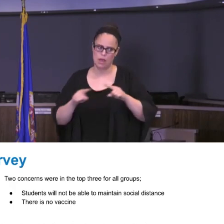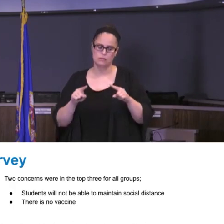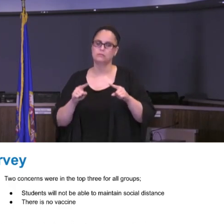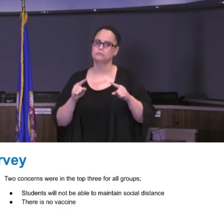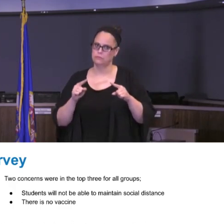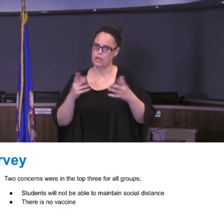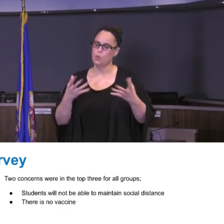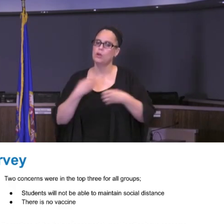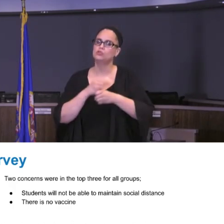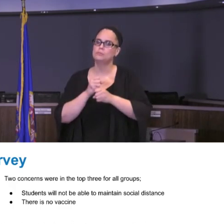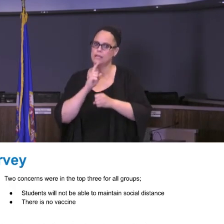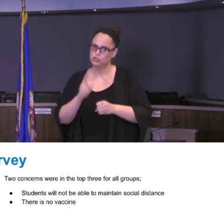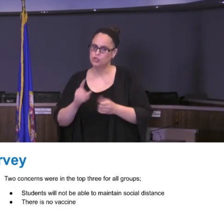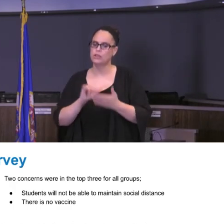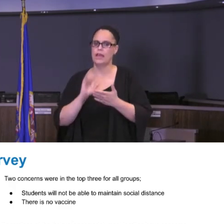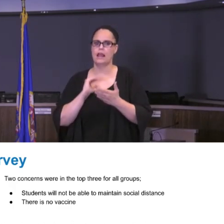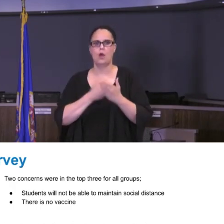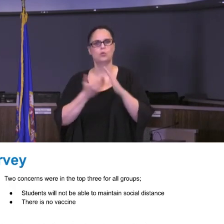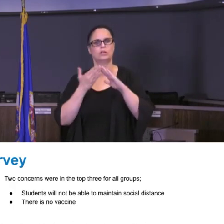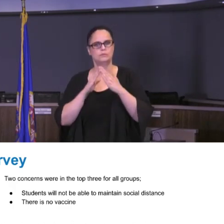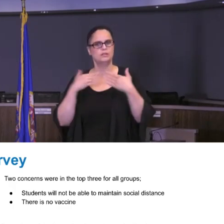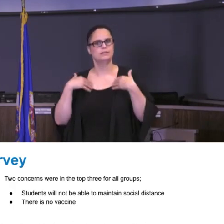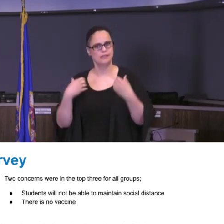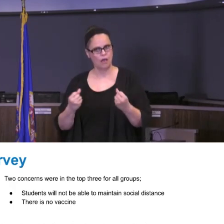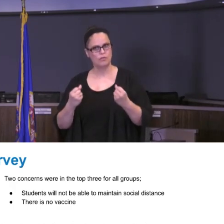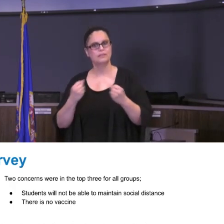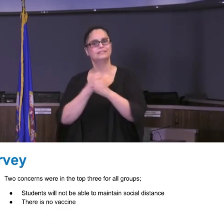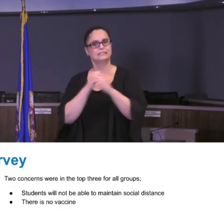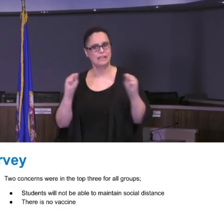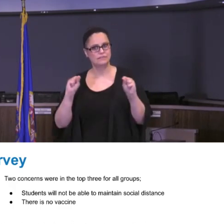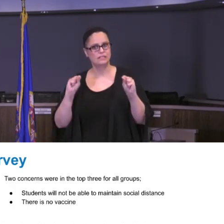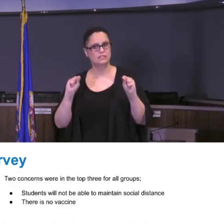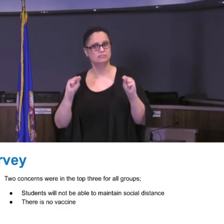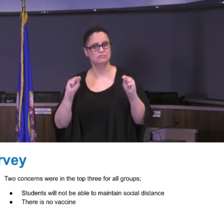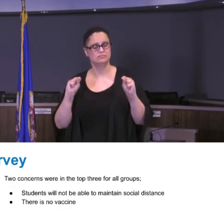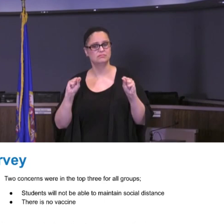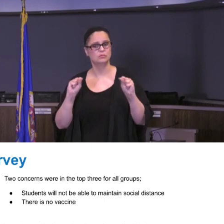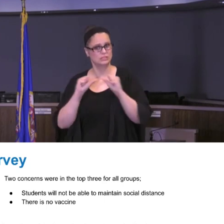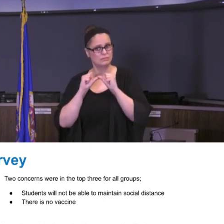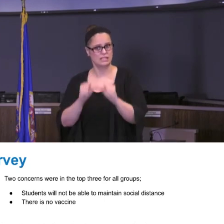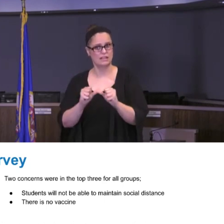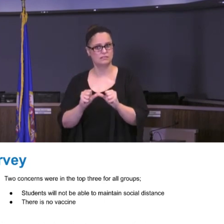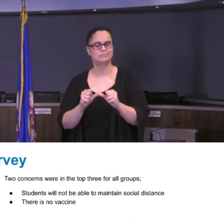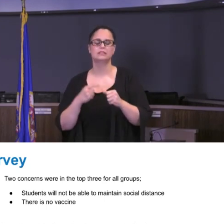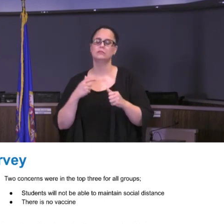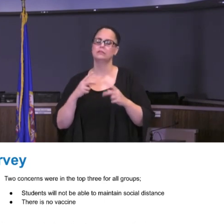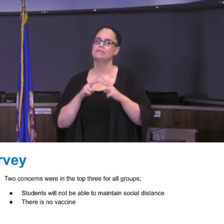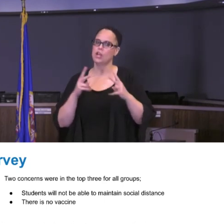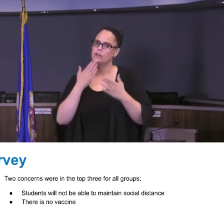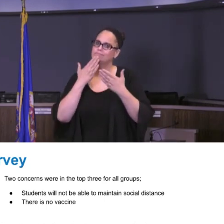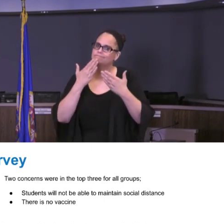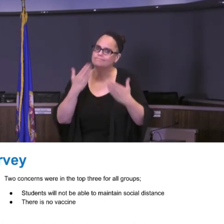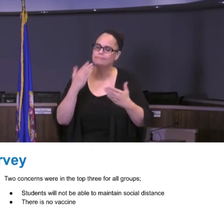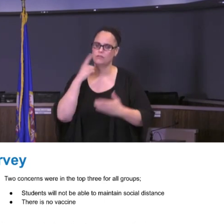safety and wellness was maintained, and I thank you for that. We also heard from our staff that the distance learning